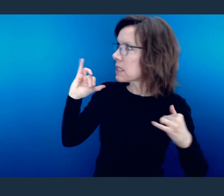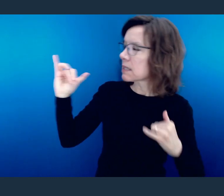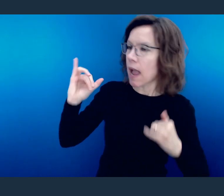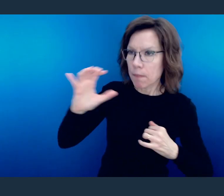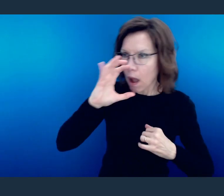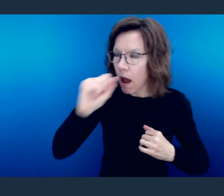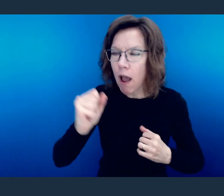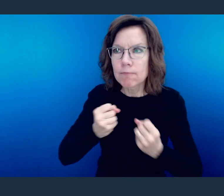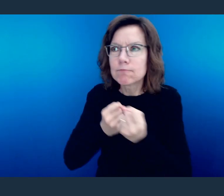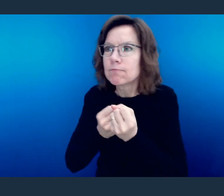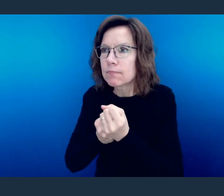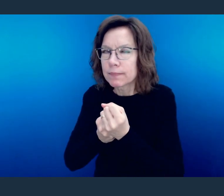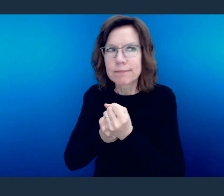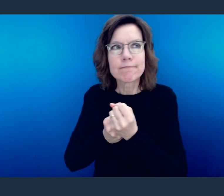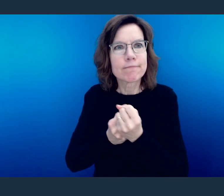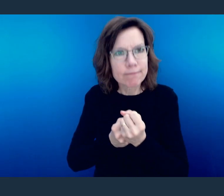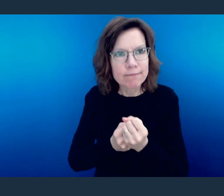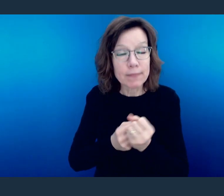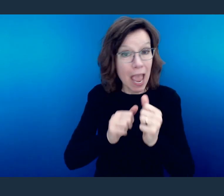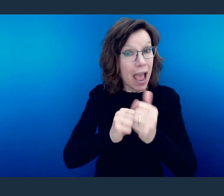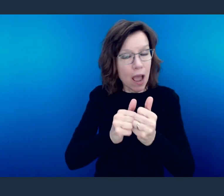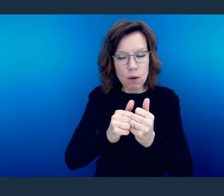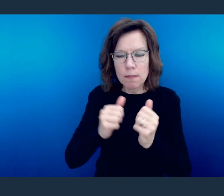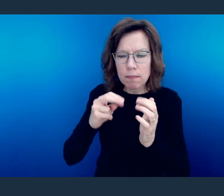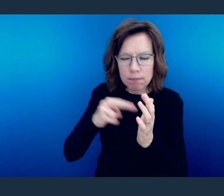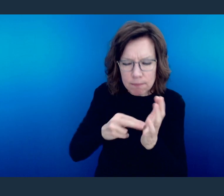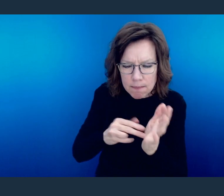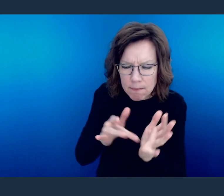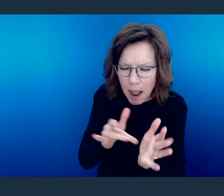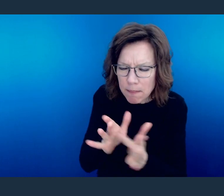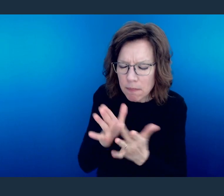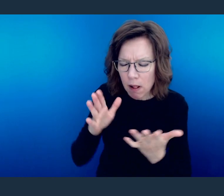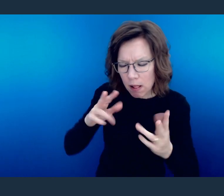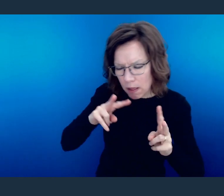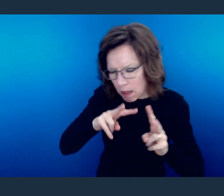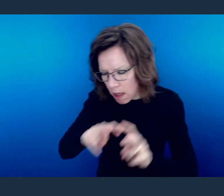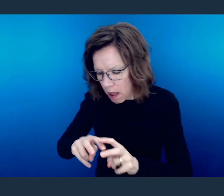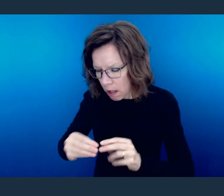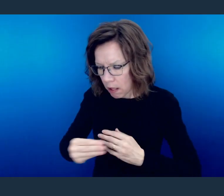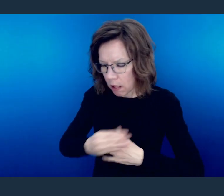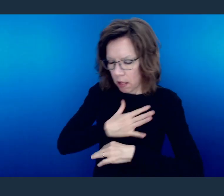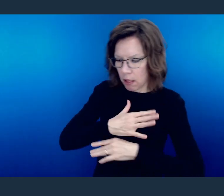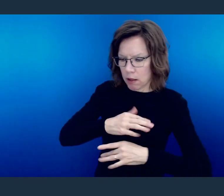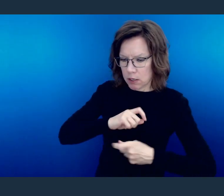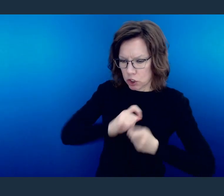And in doing so, because you're in His word and your mind has changed and your heart has